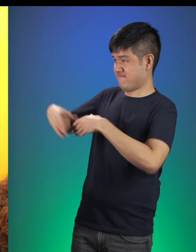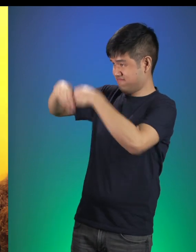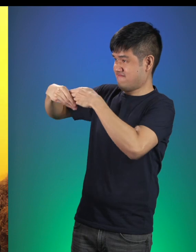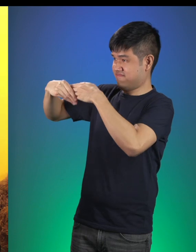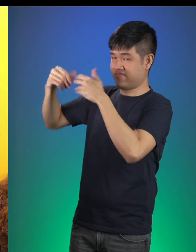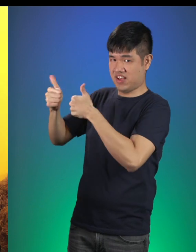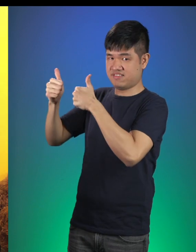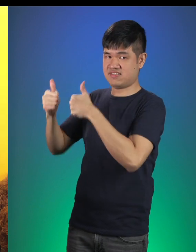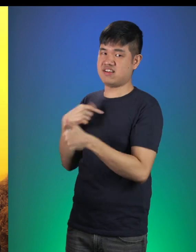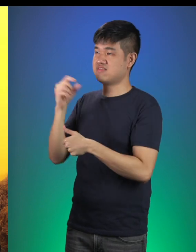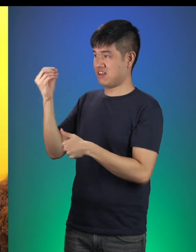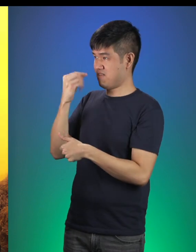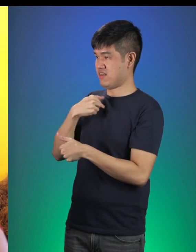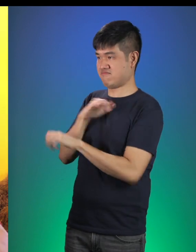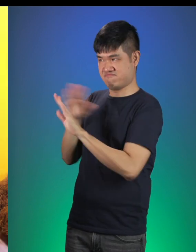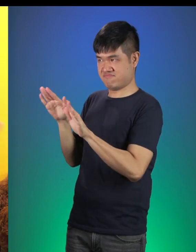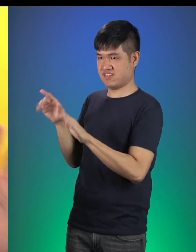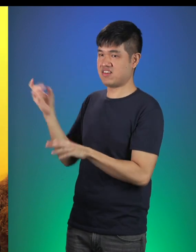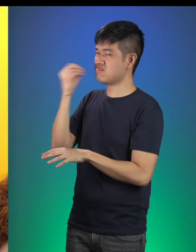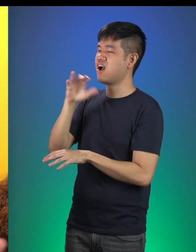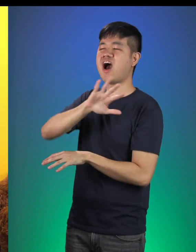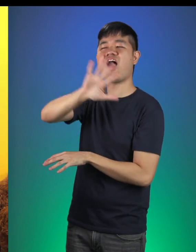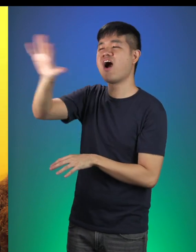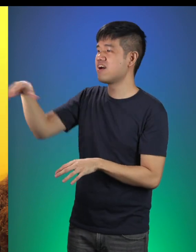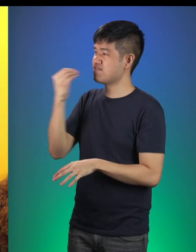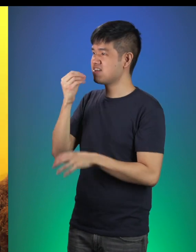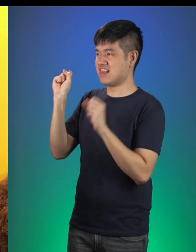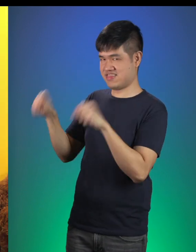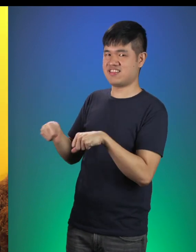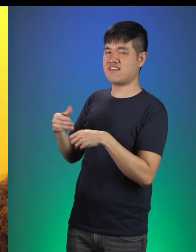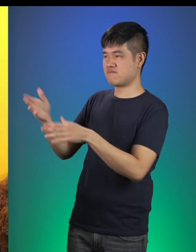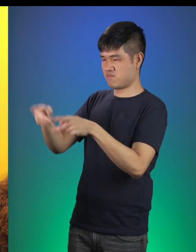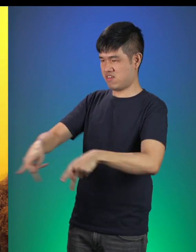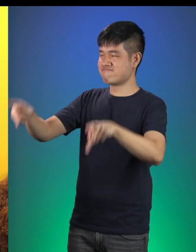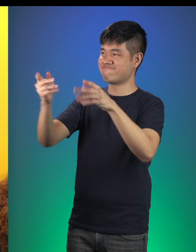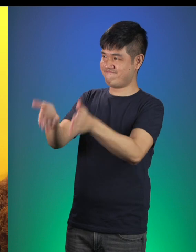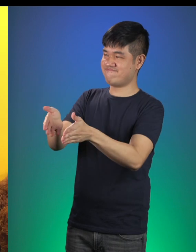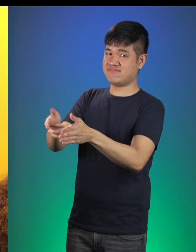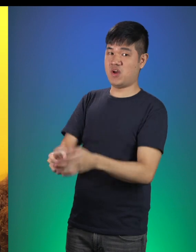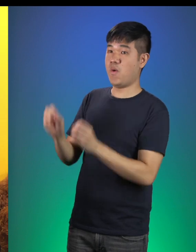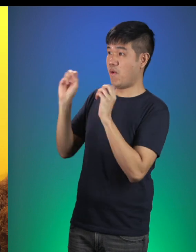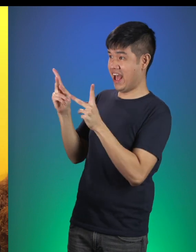You stop eating me and you can have all the food you want with the magic porridge pot. How does that sound?